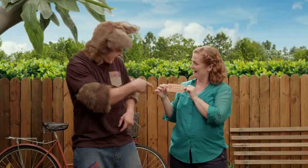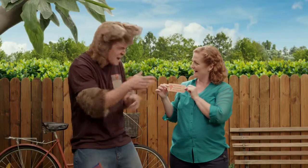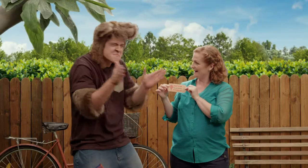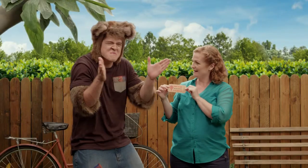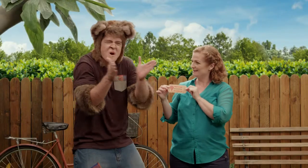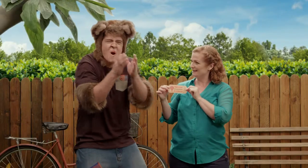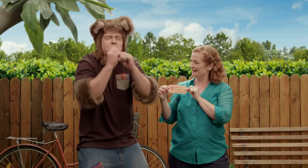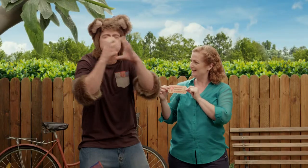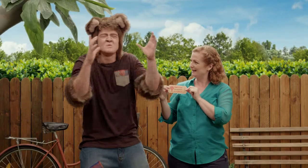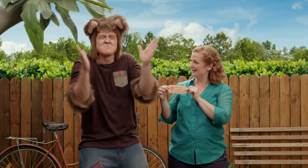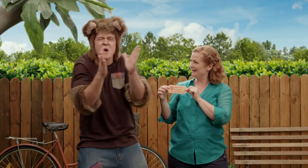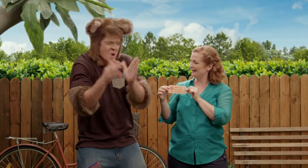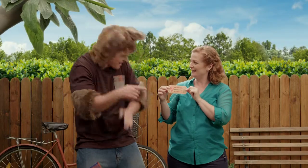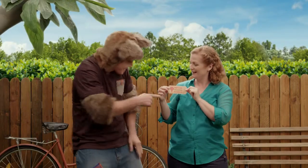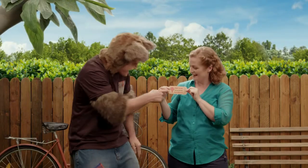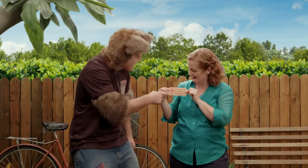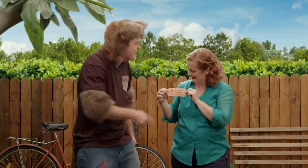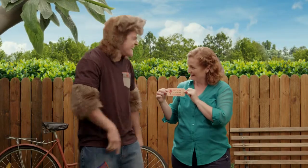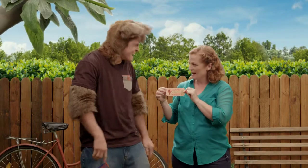That’s funny, Sally. That's a small balloon.